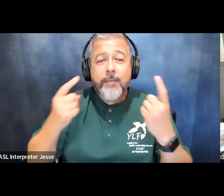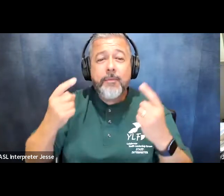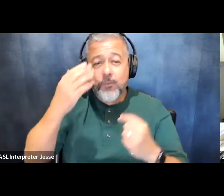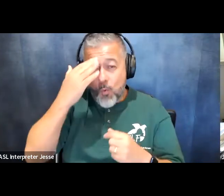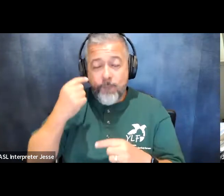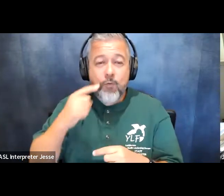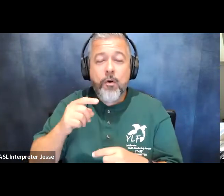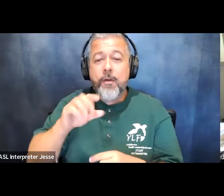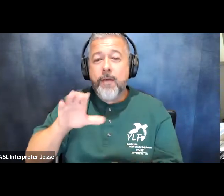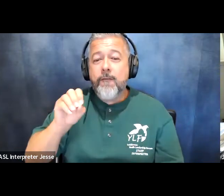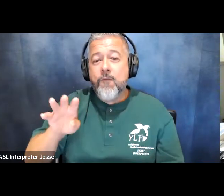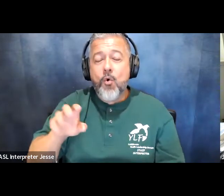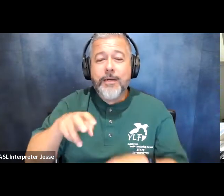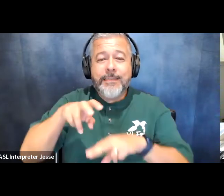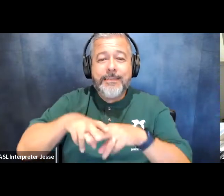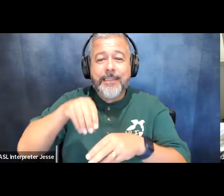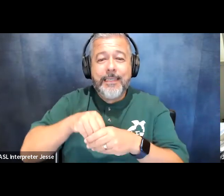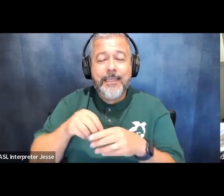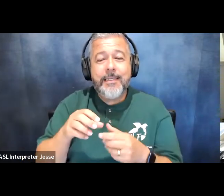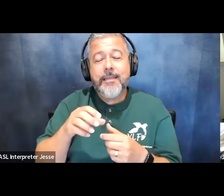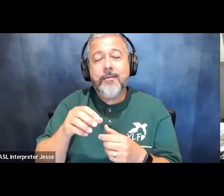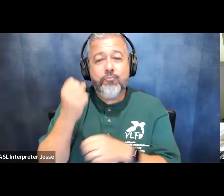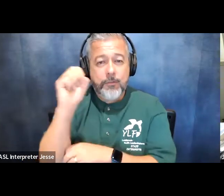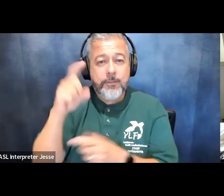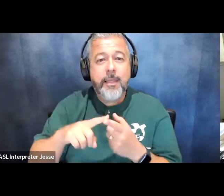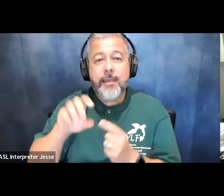and ed roberts one of the leaders of the independent living movement